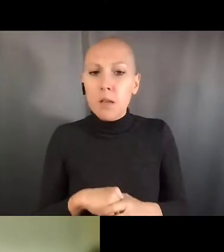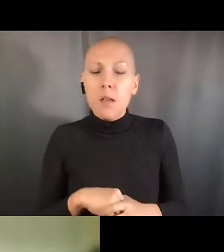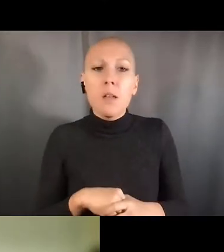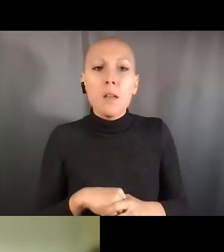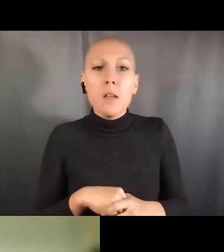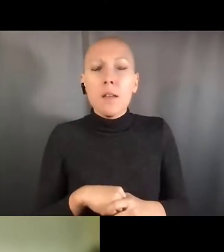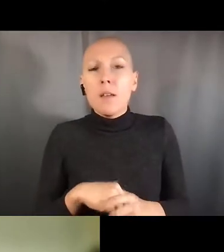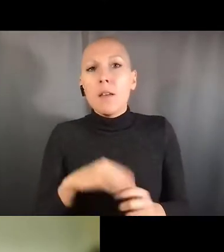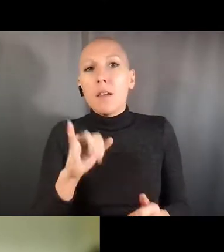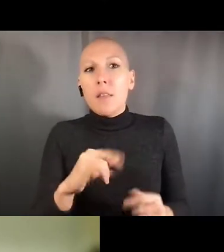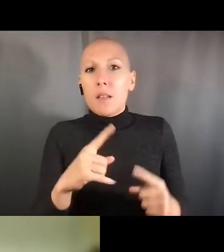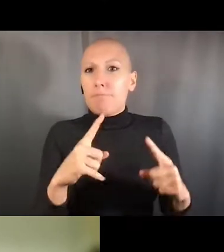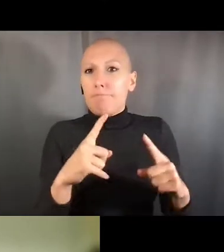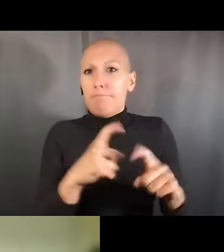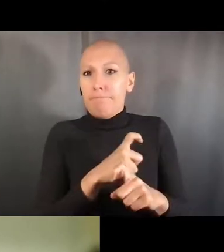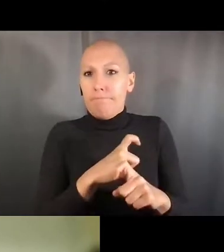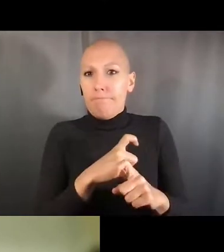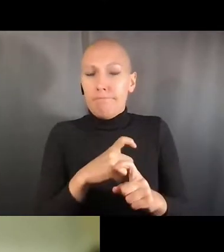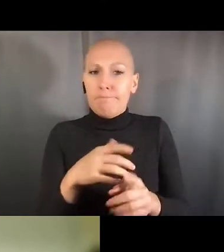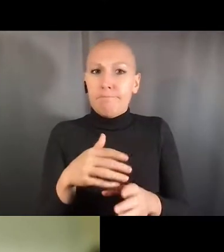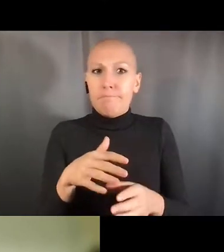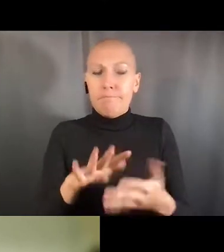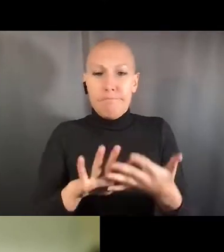that most of us have used throughout our careers